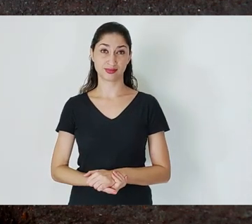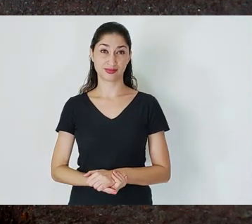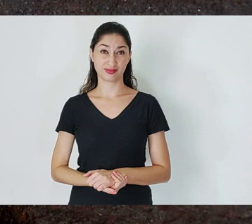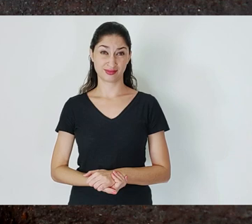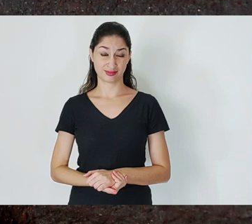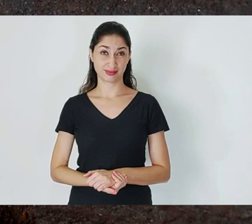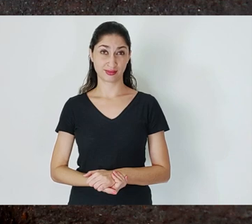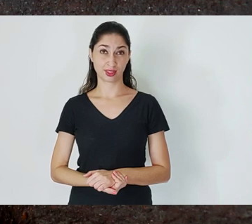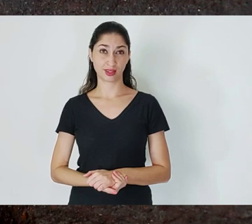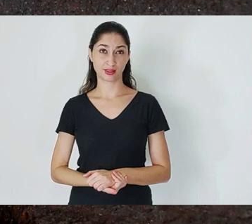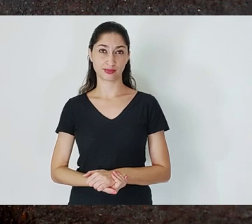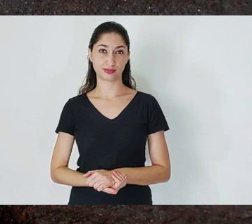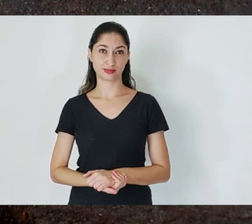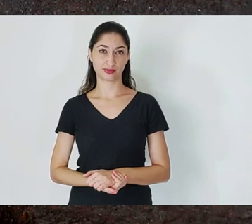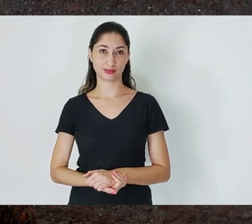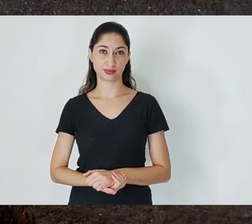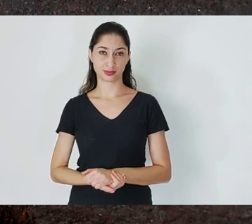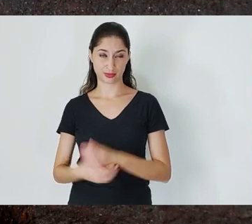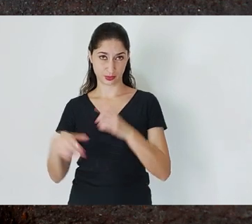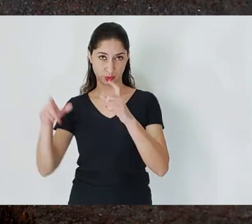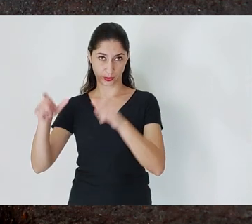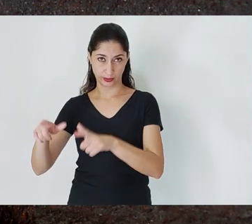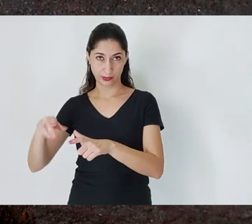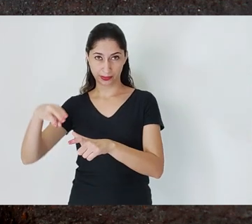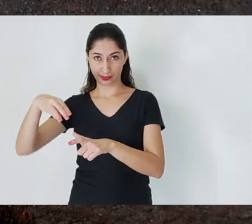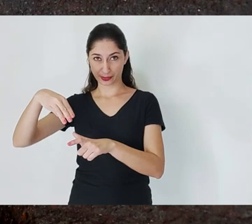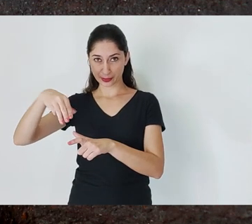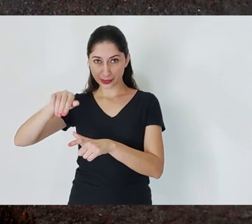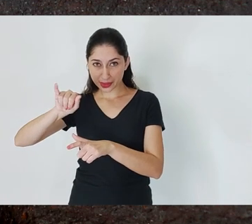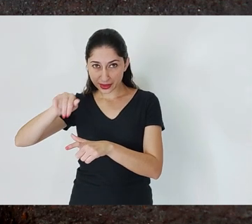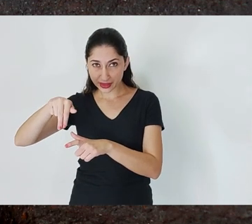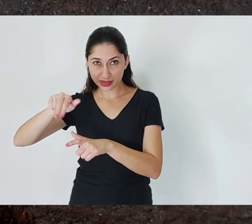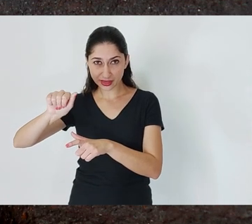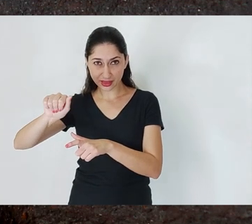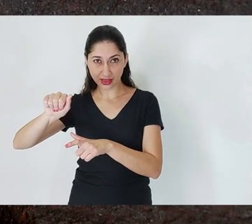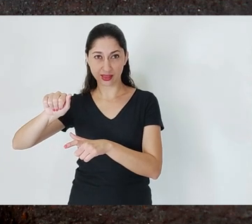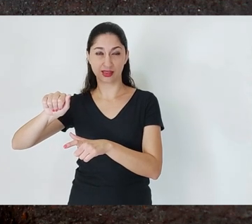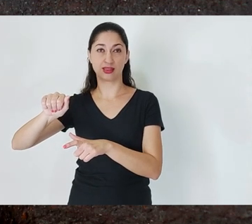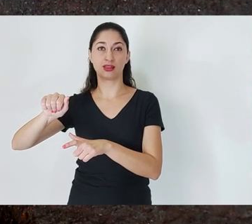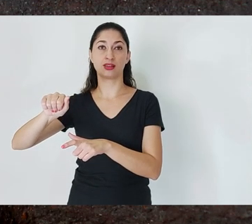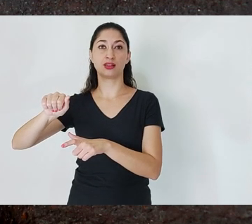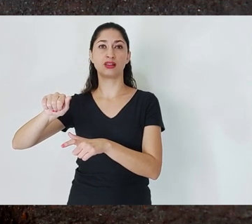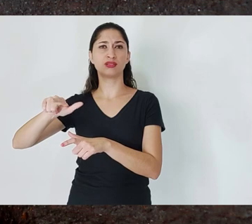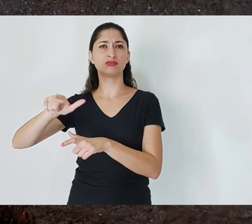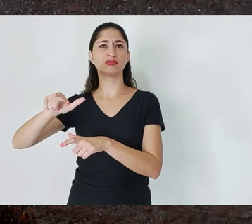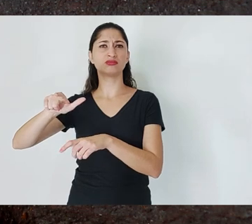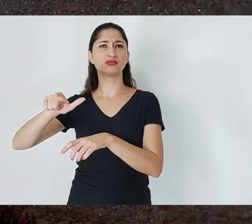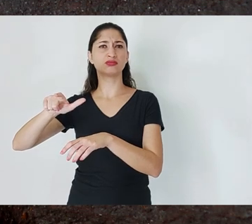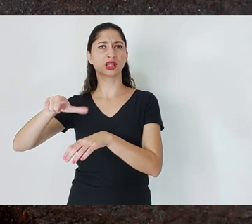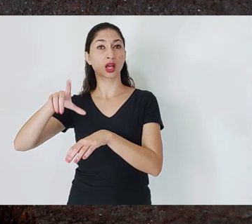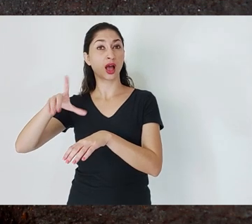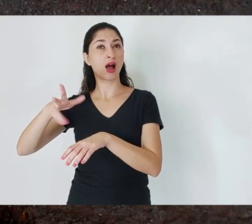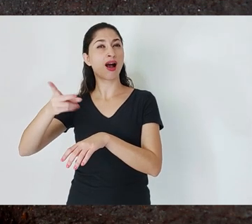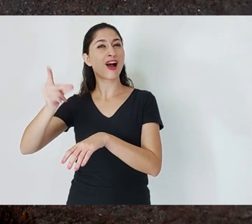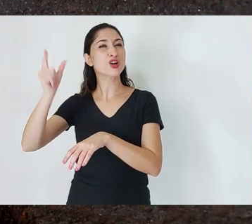And these mines, Morro Velho Mine among others, still used slave labor.